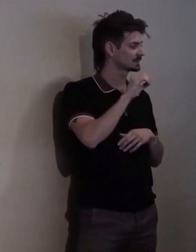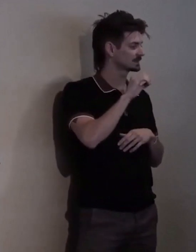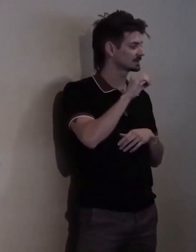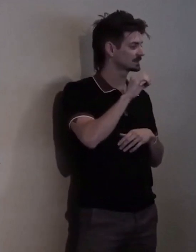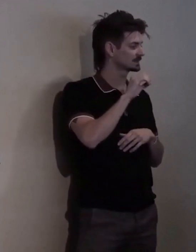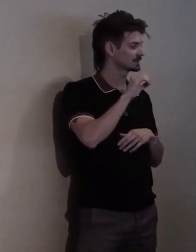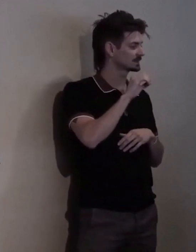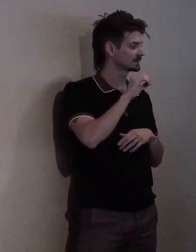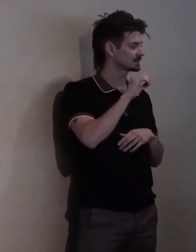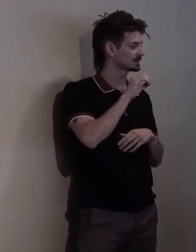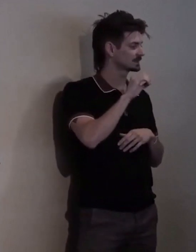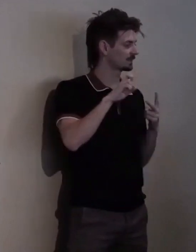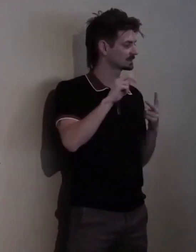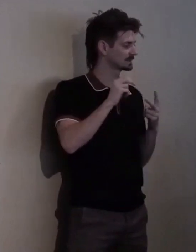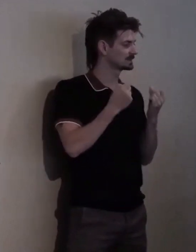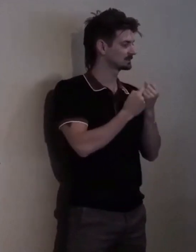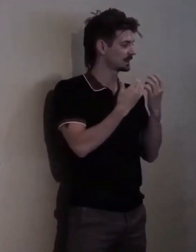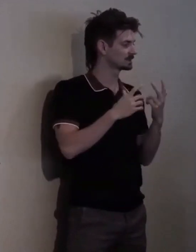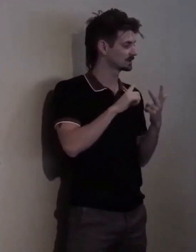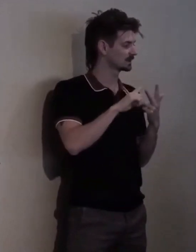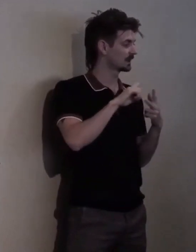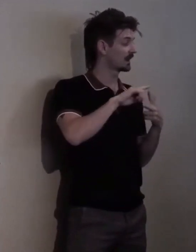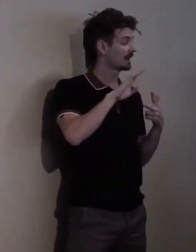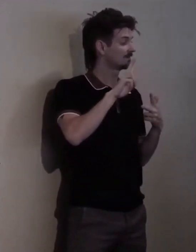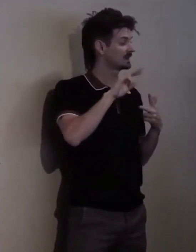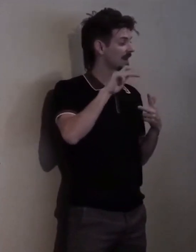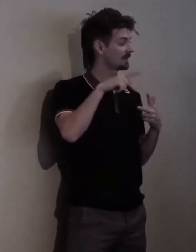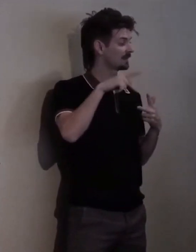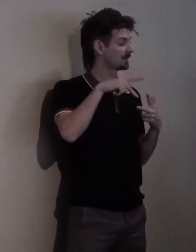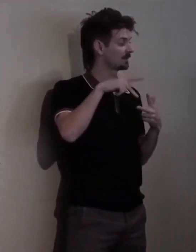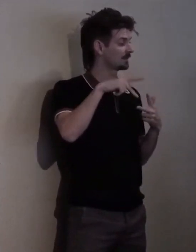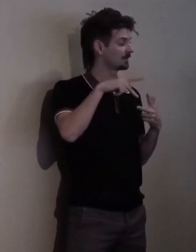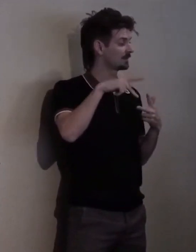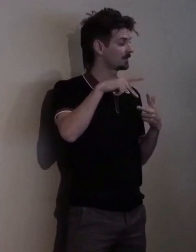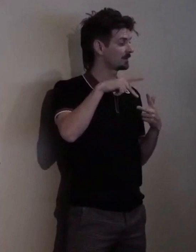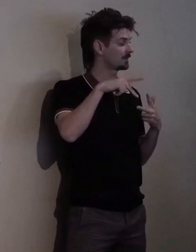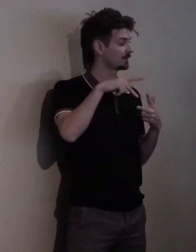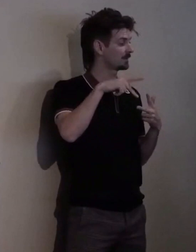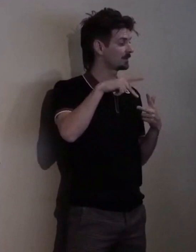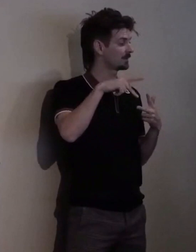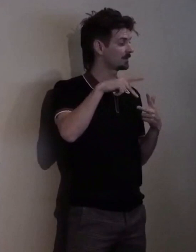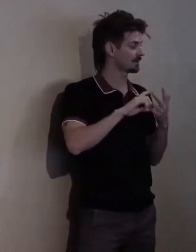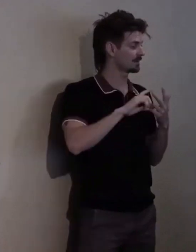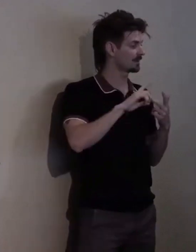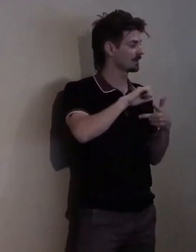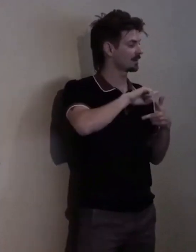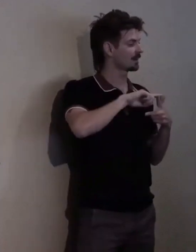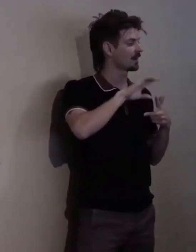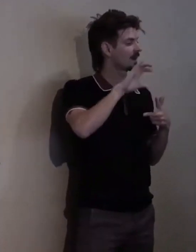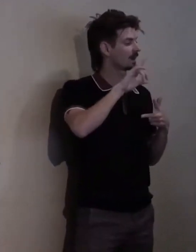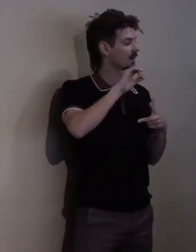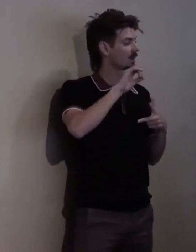our VIP sponsors Arc Thrift Store, Colorado Access and the Craig Hospital.